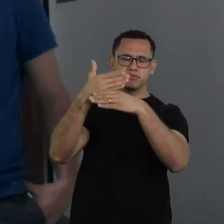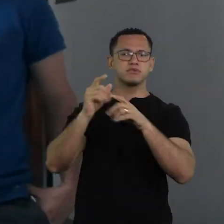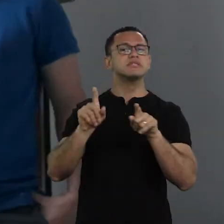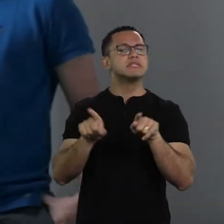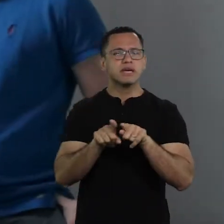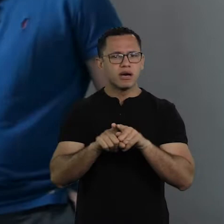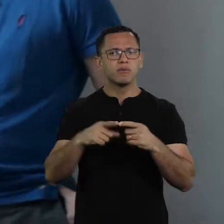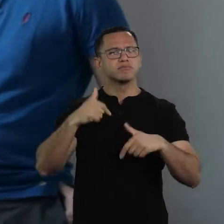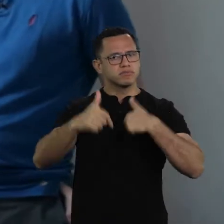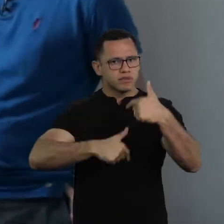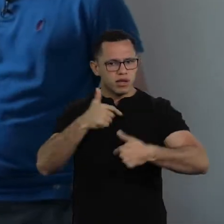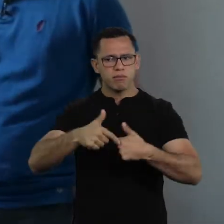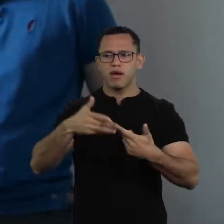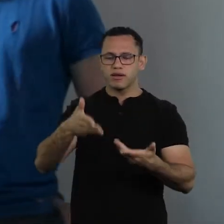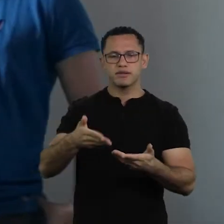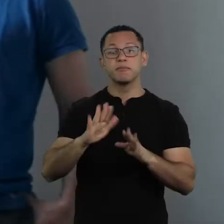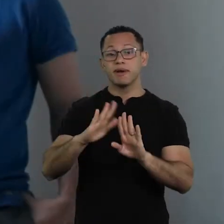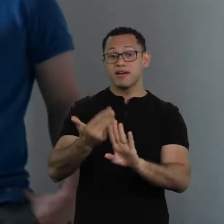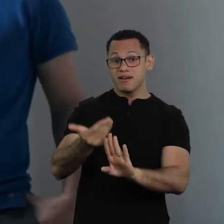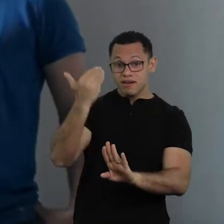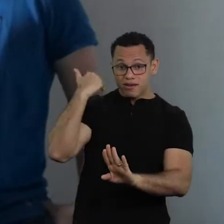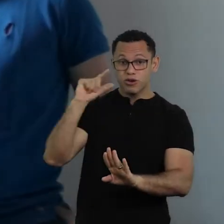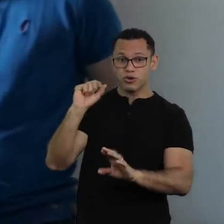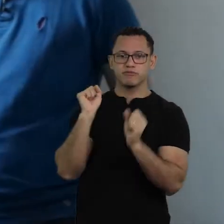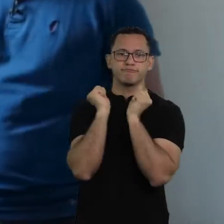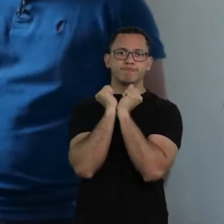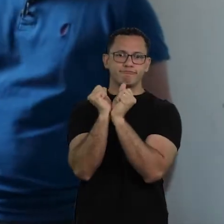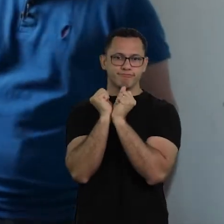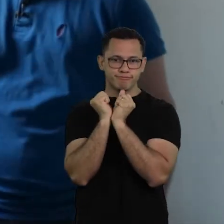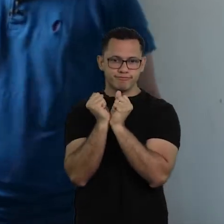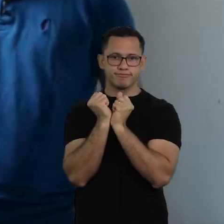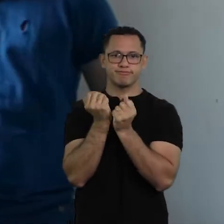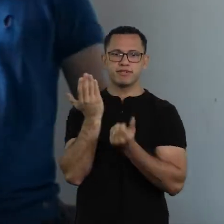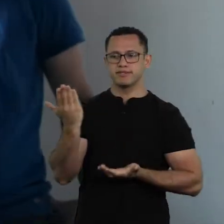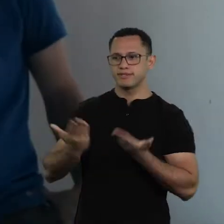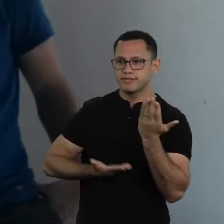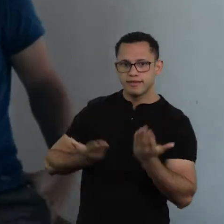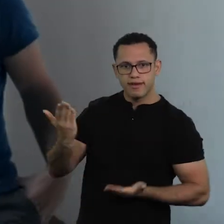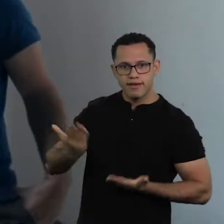But they were in a position of submission, subservience